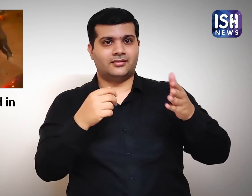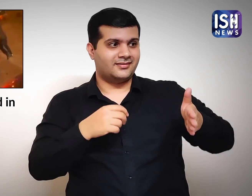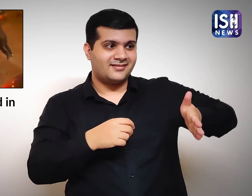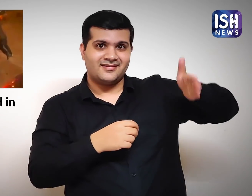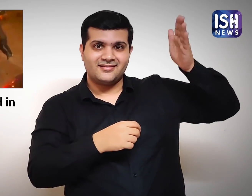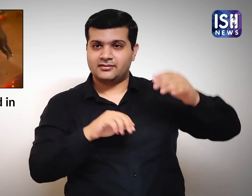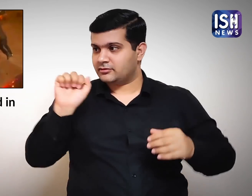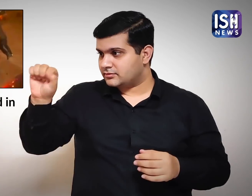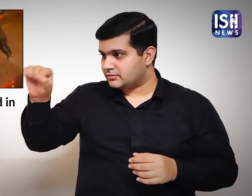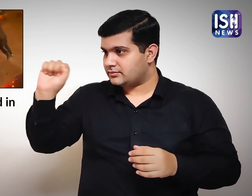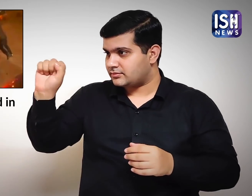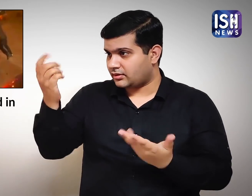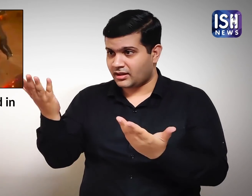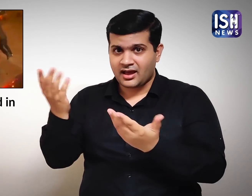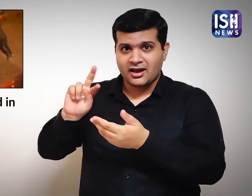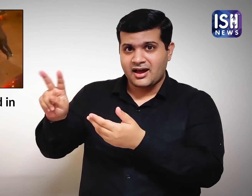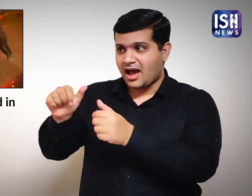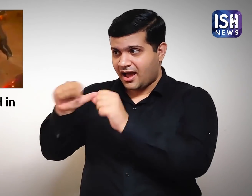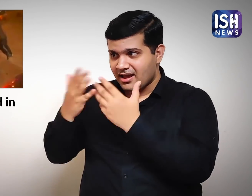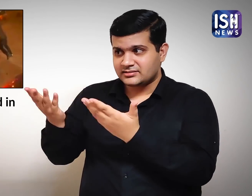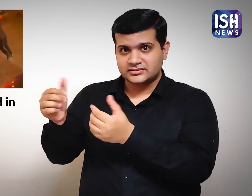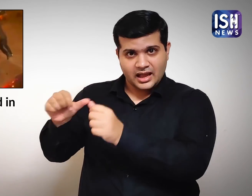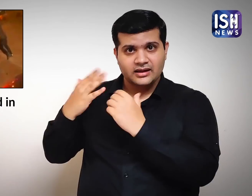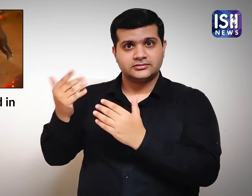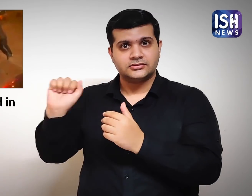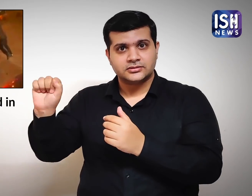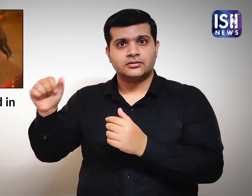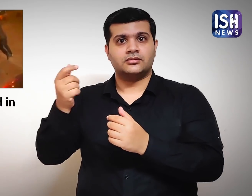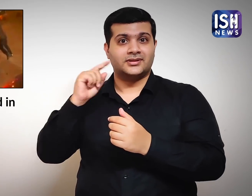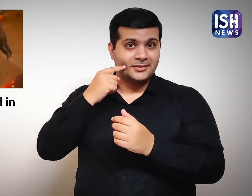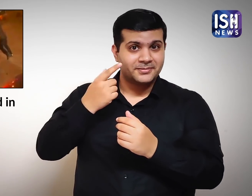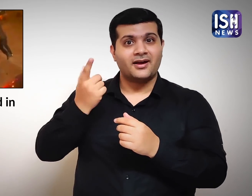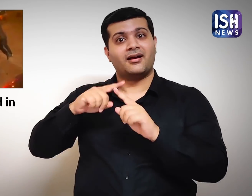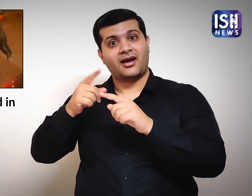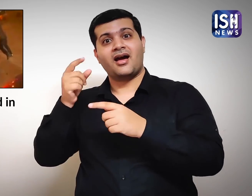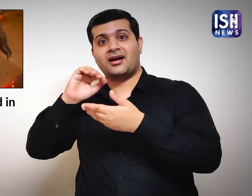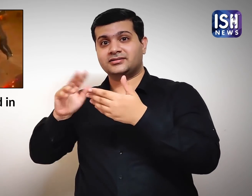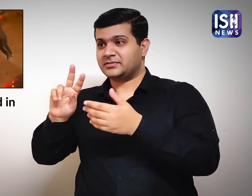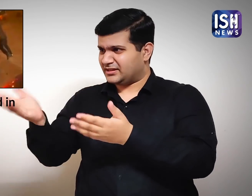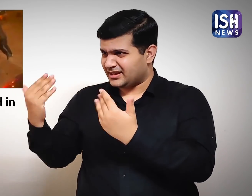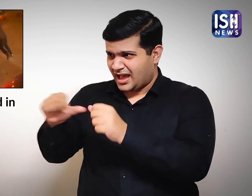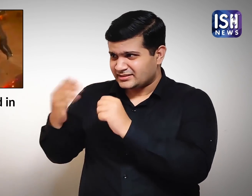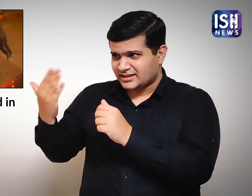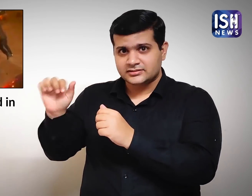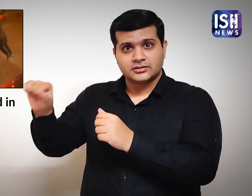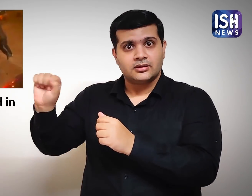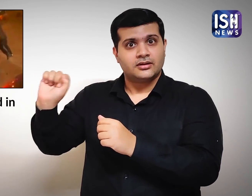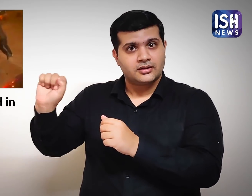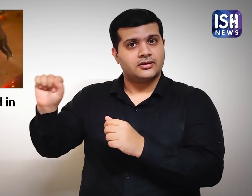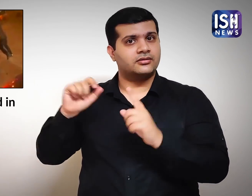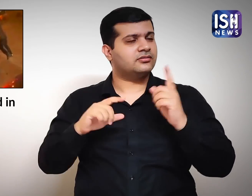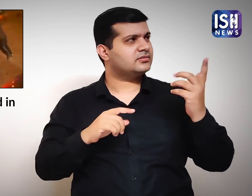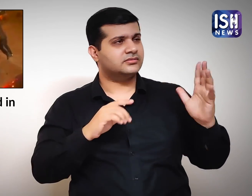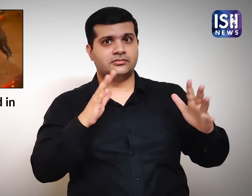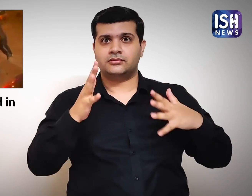One of them even knocks on the window of the car in an attempt to draw a response from the couple.